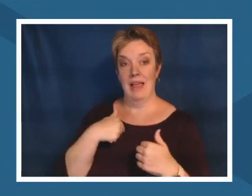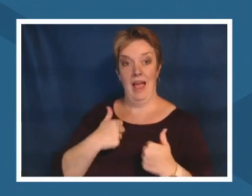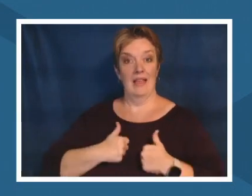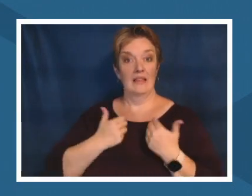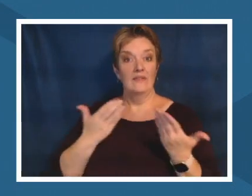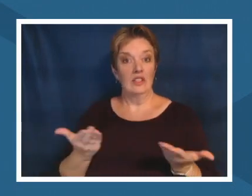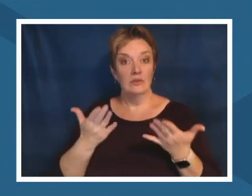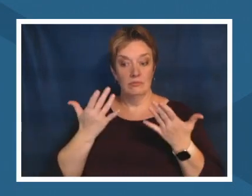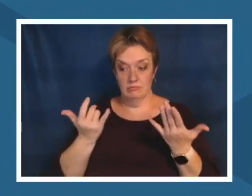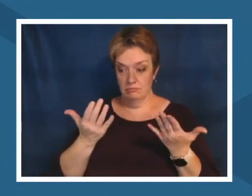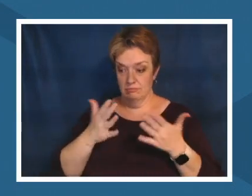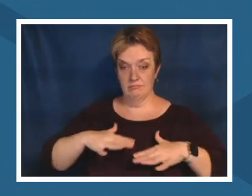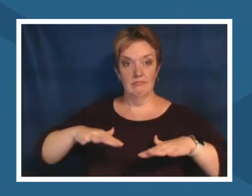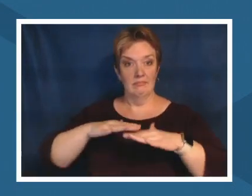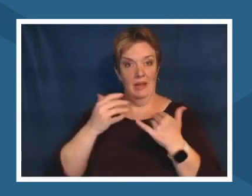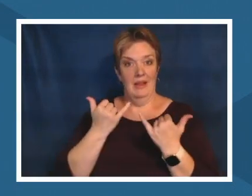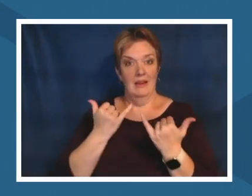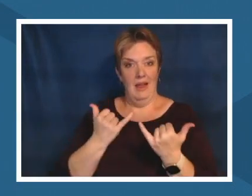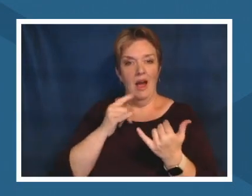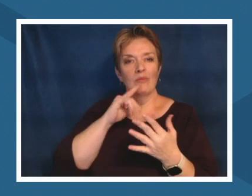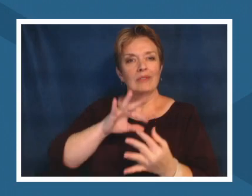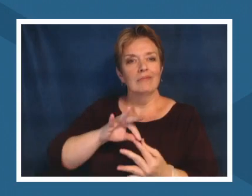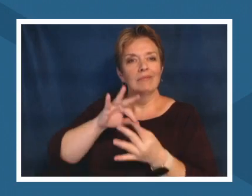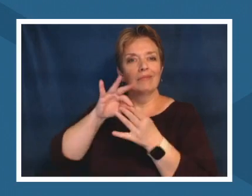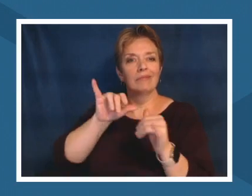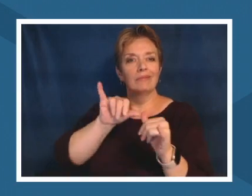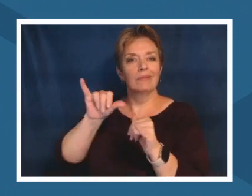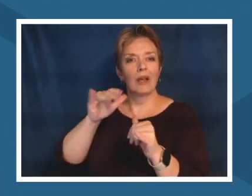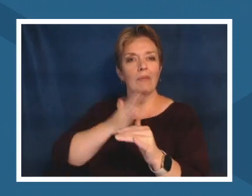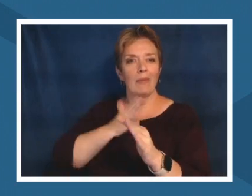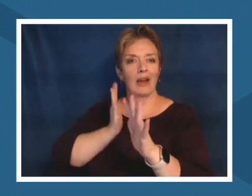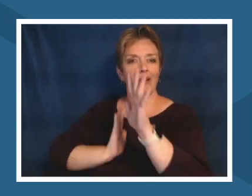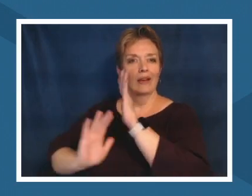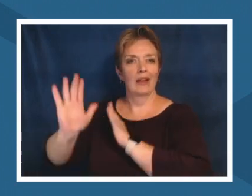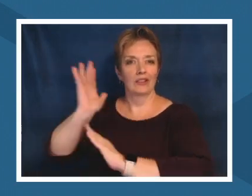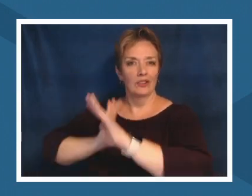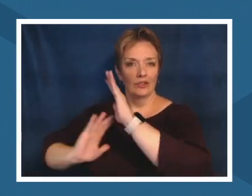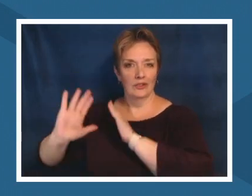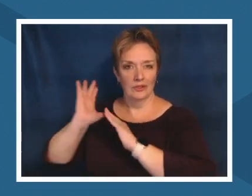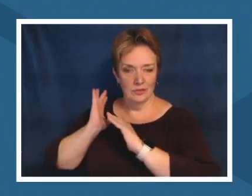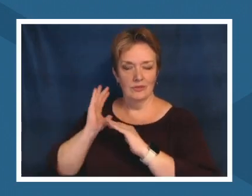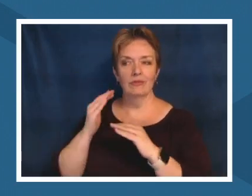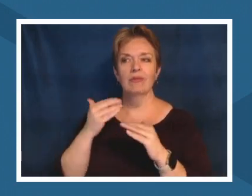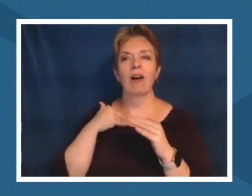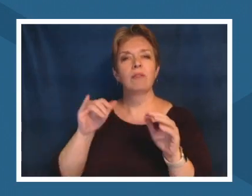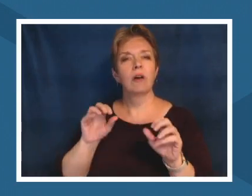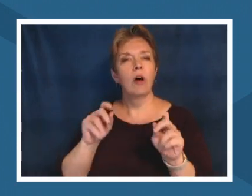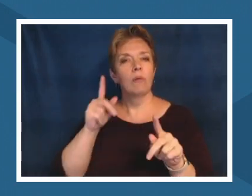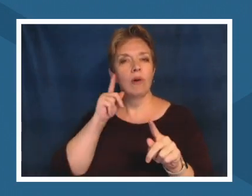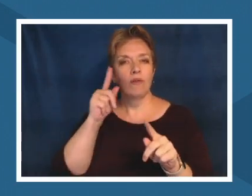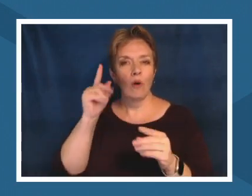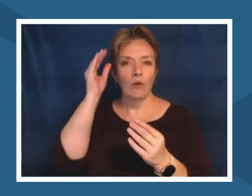having that reflection piece grounding yourself i i